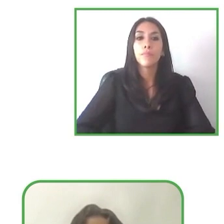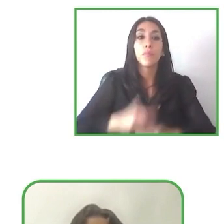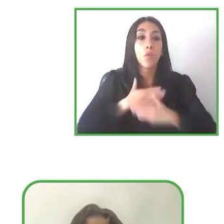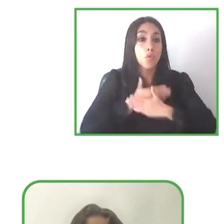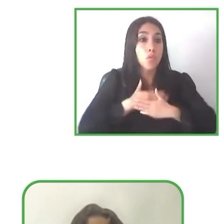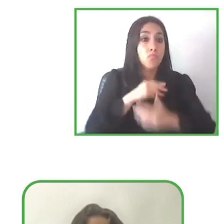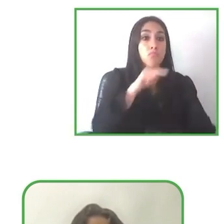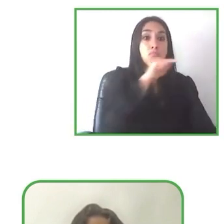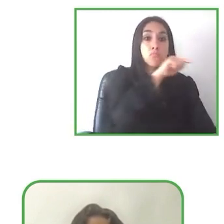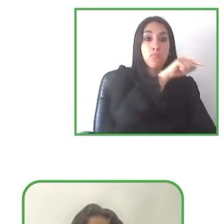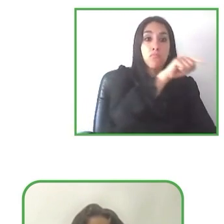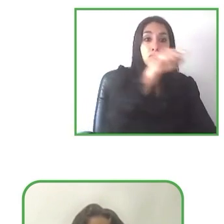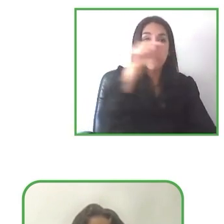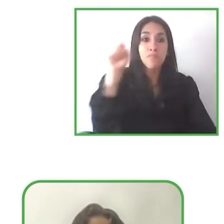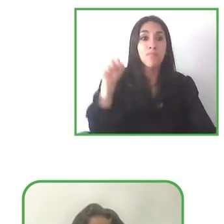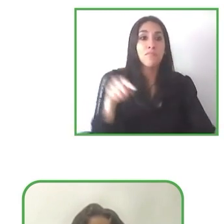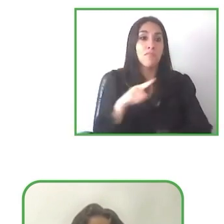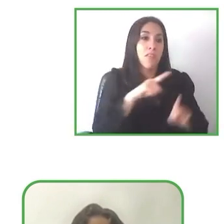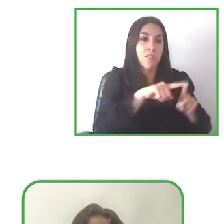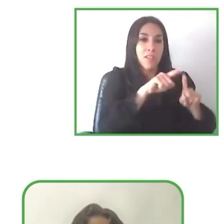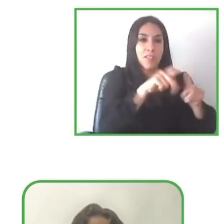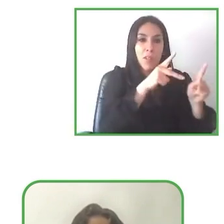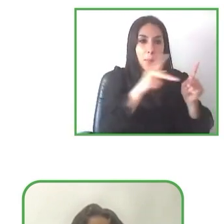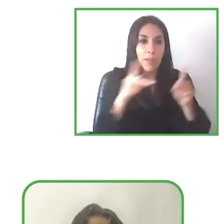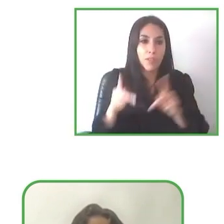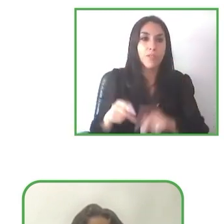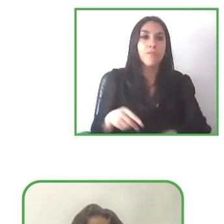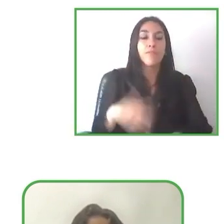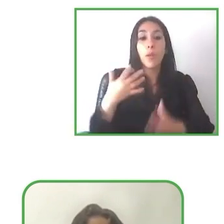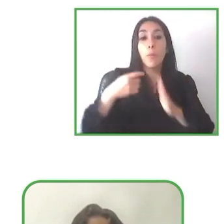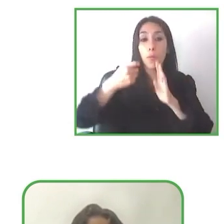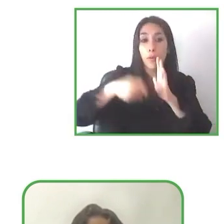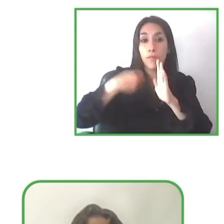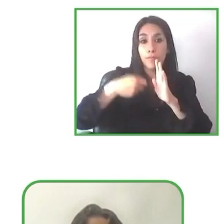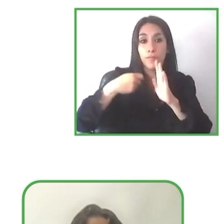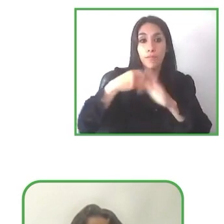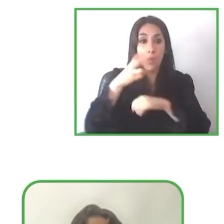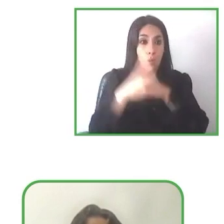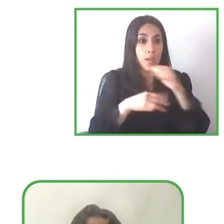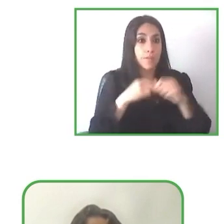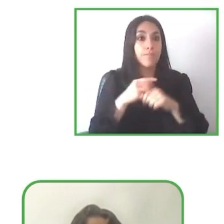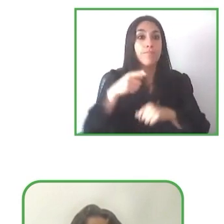And we will continue with this projects with our social impact, solving